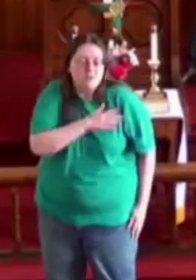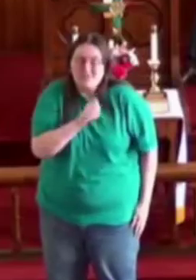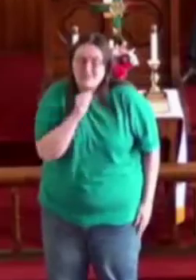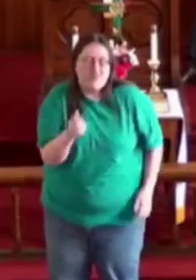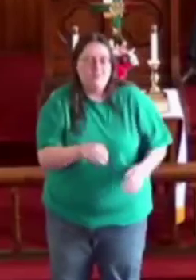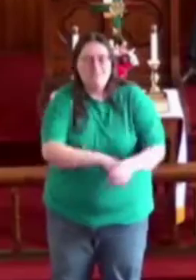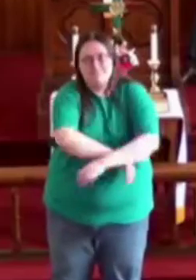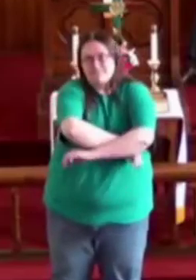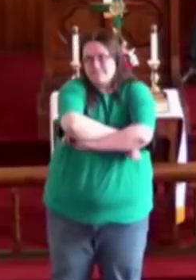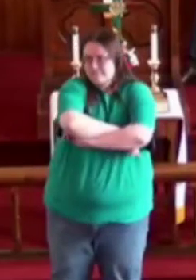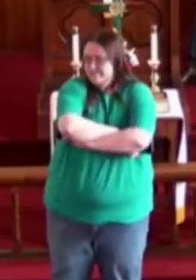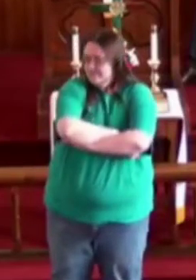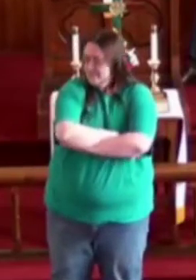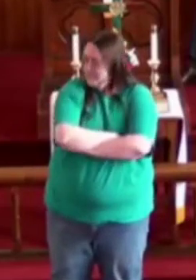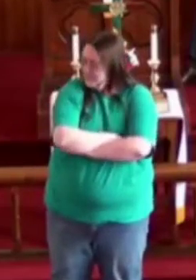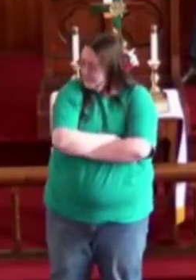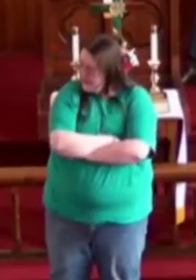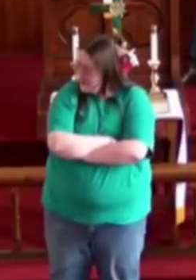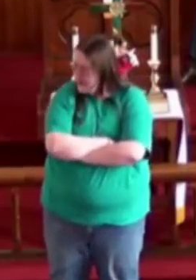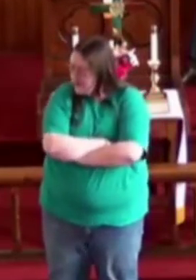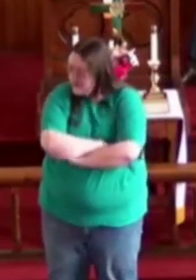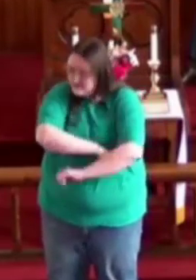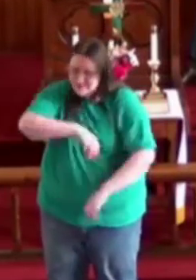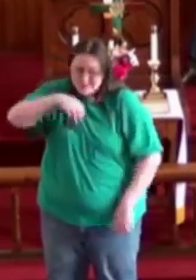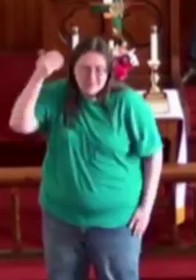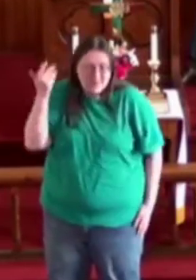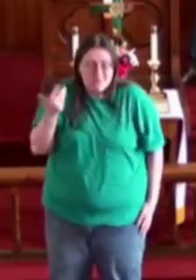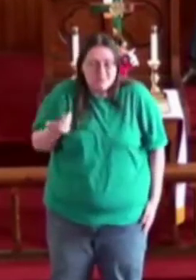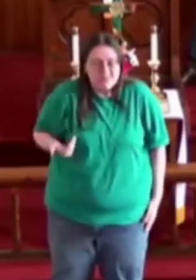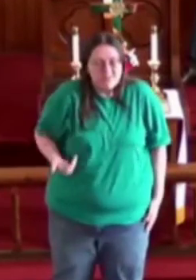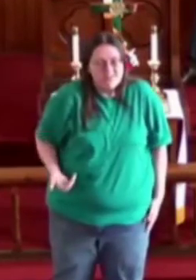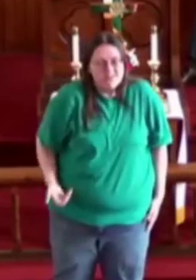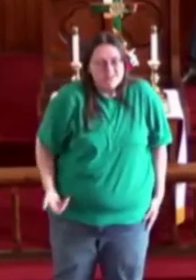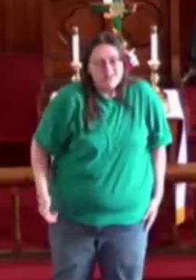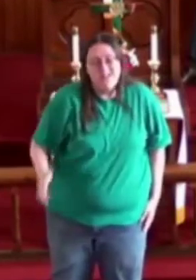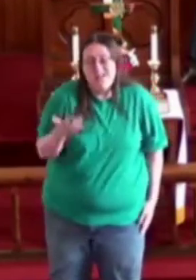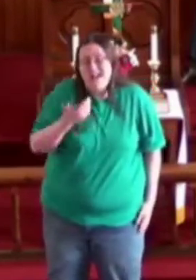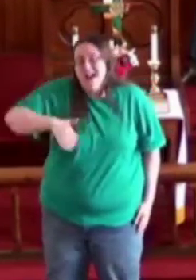Please don't roll your eyes at me